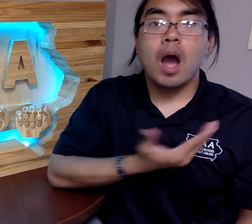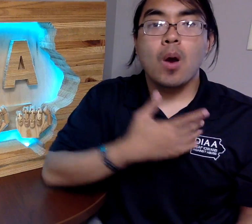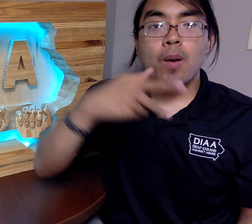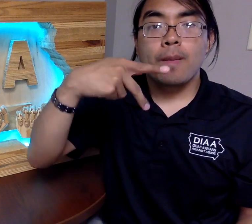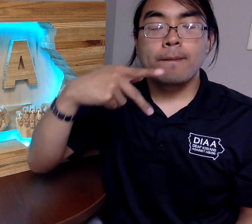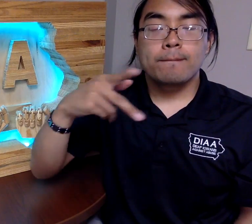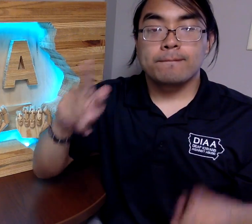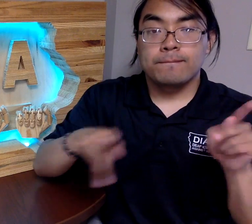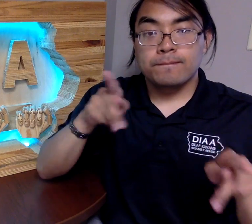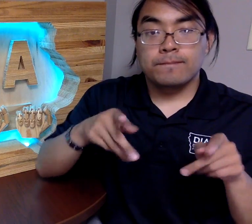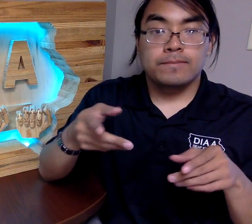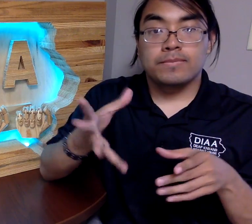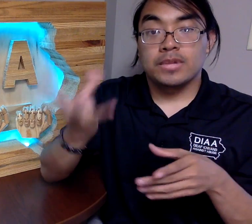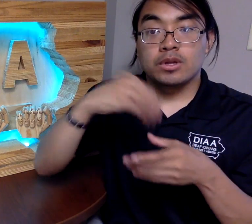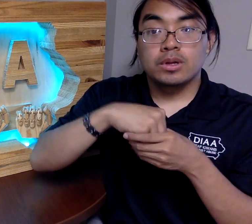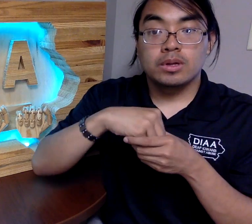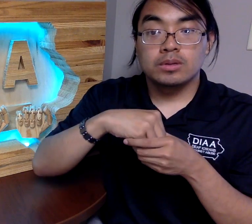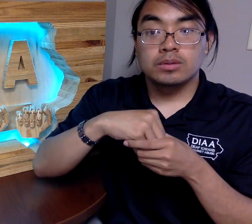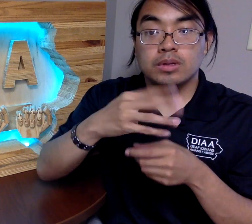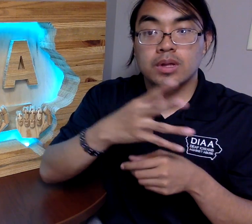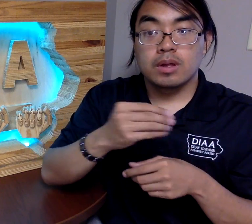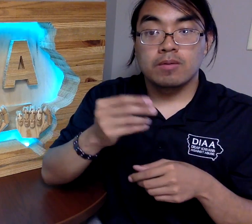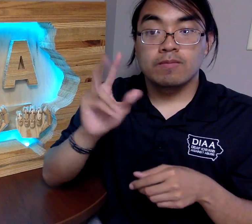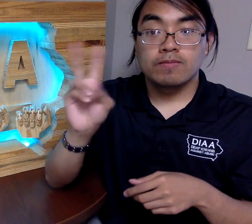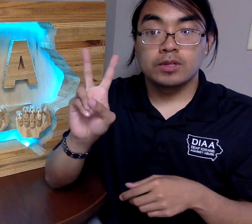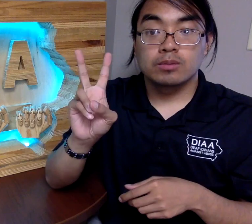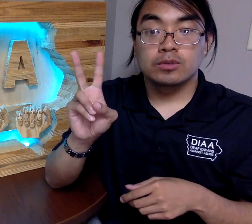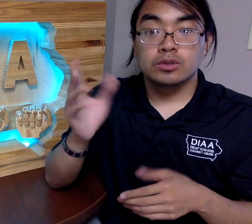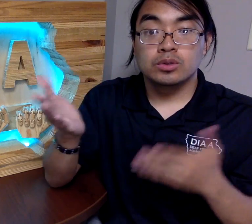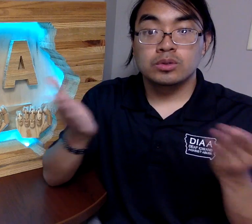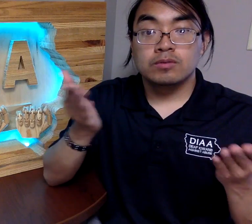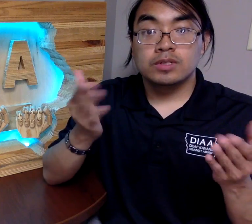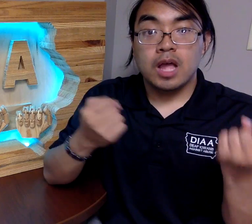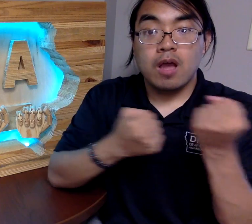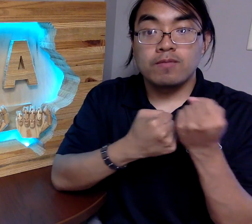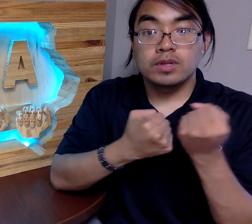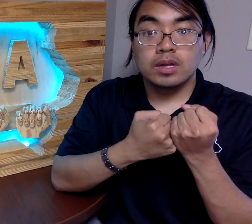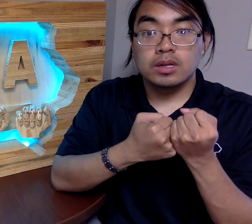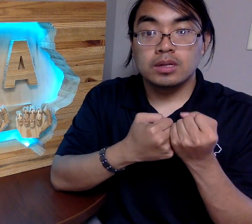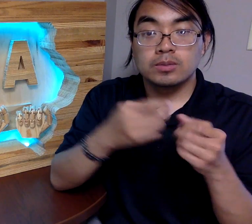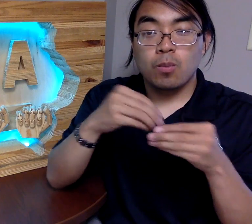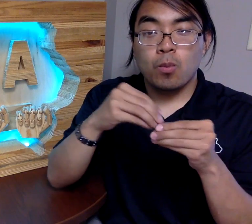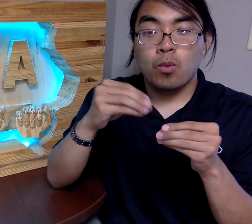Our Peer Engagement & Victim Service Advocate will be